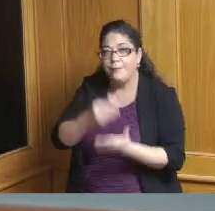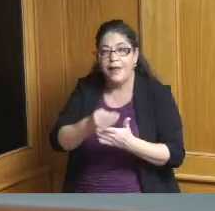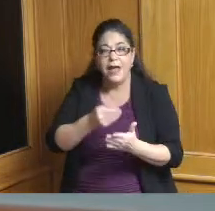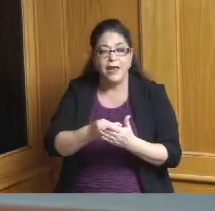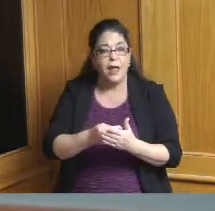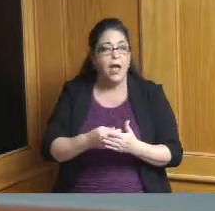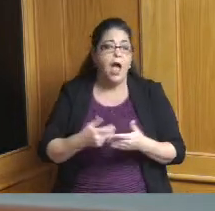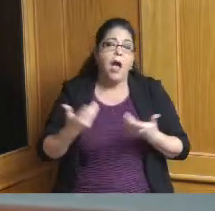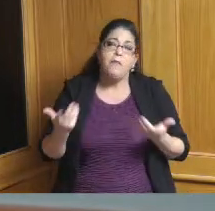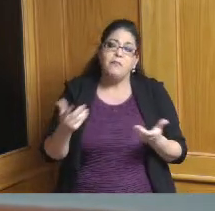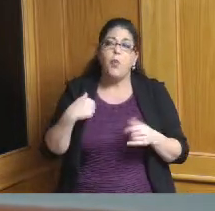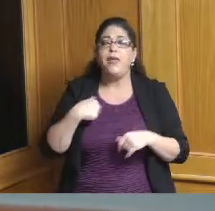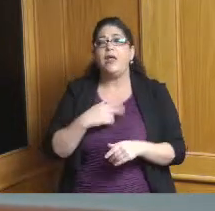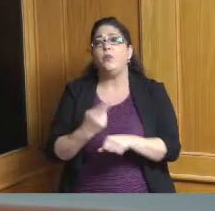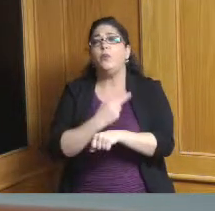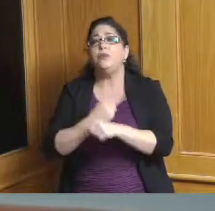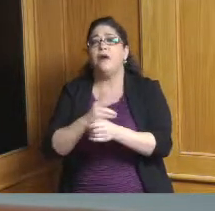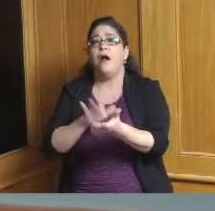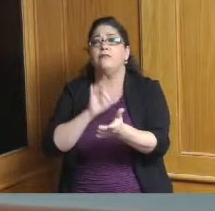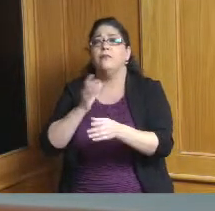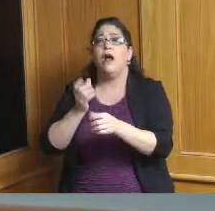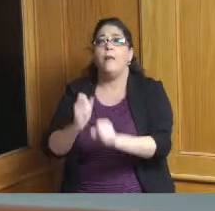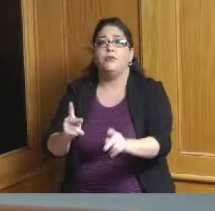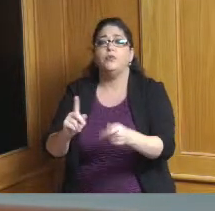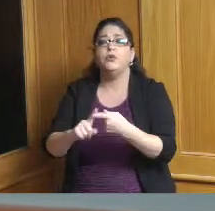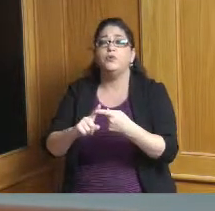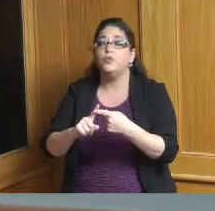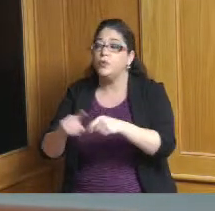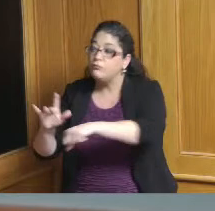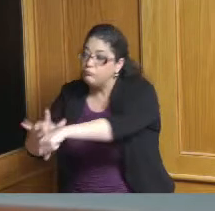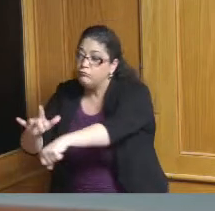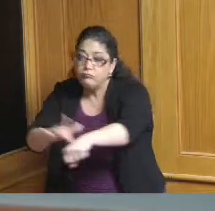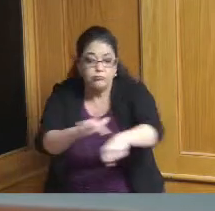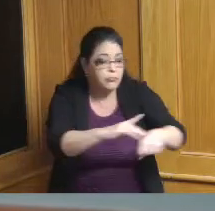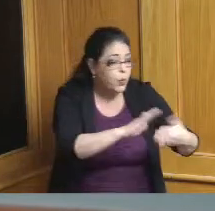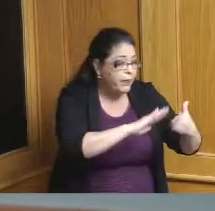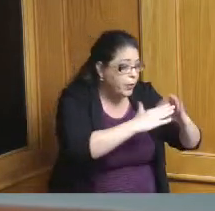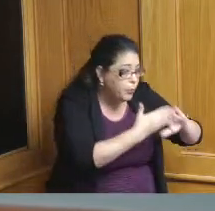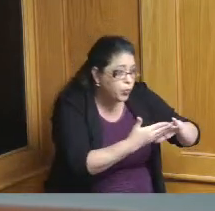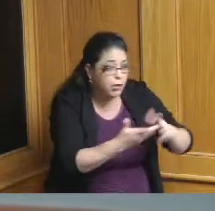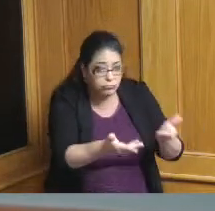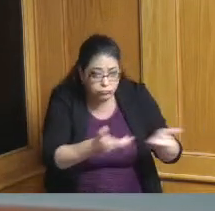we've used it as more of an opportunity to touch base with stakeholders etc so the the CEDS is